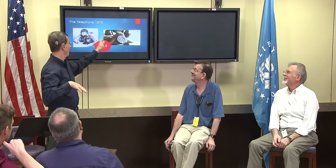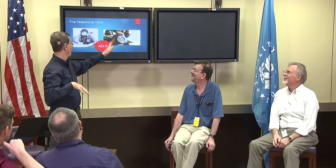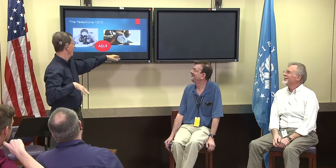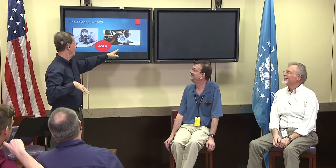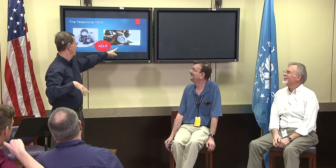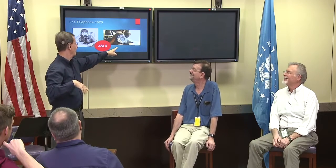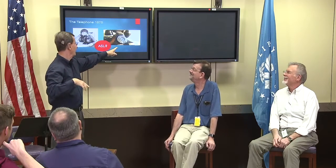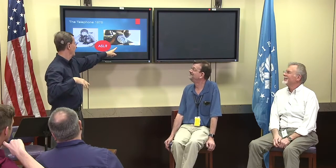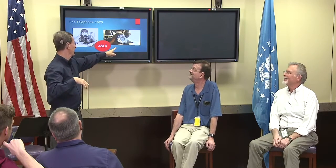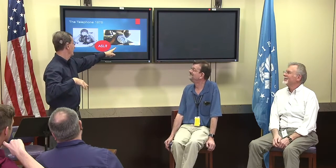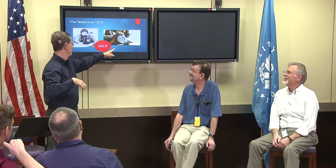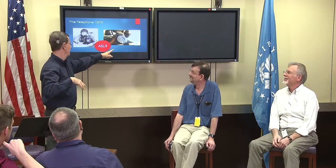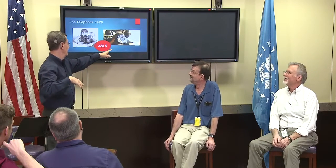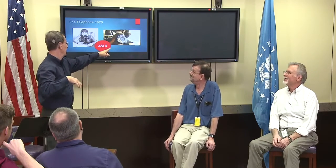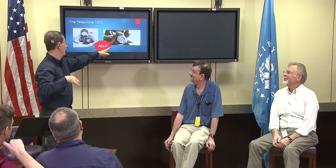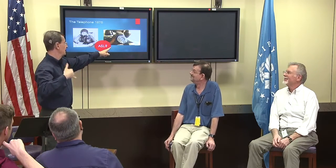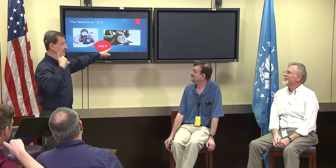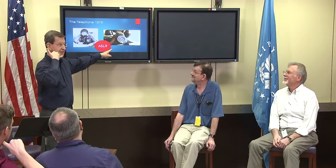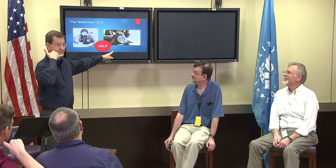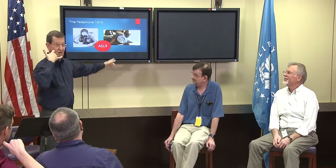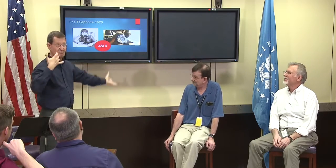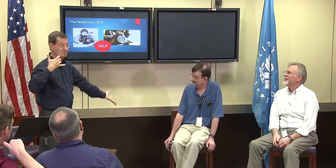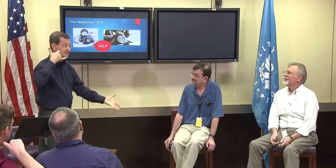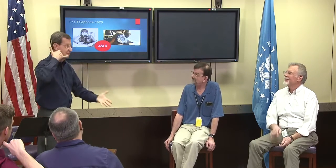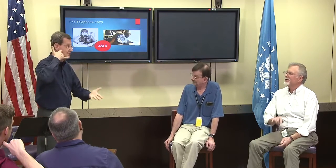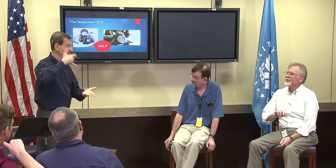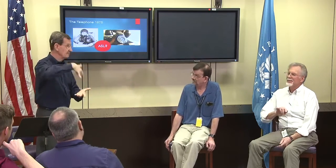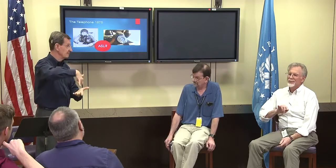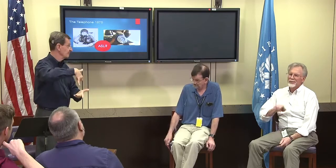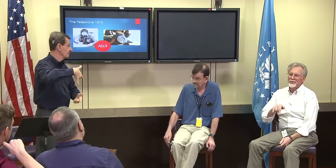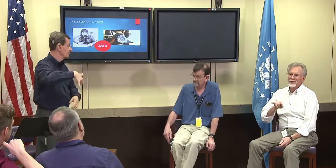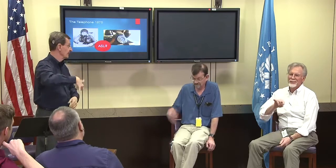and this telephone, right?